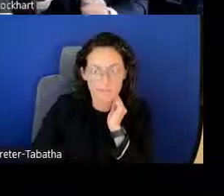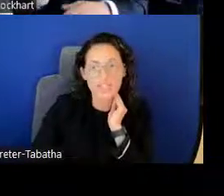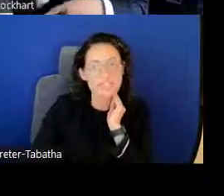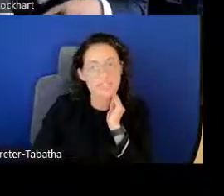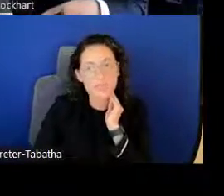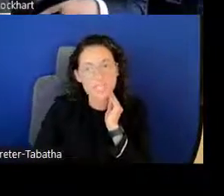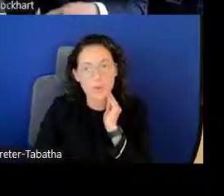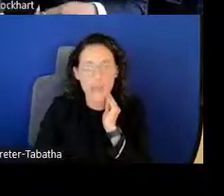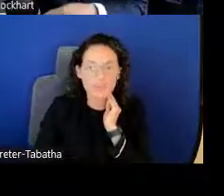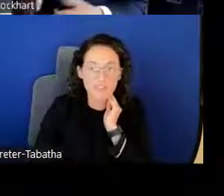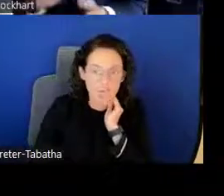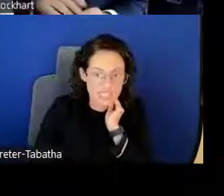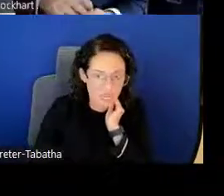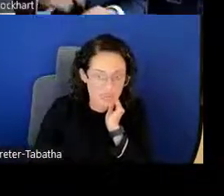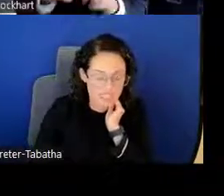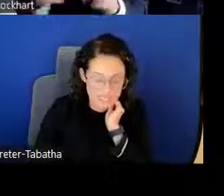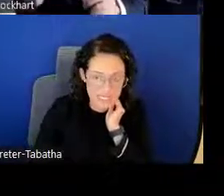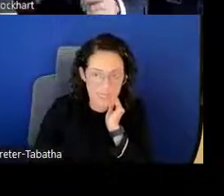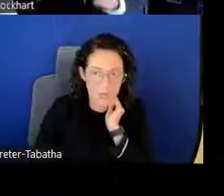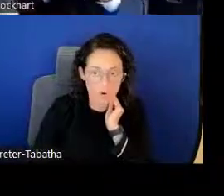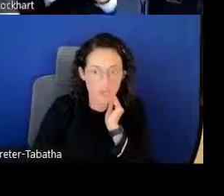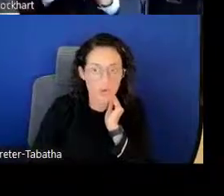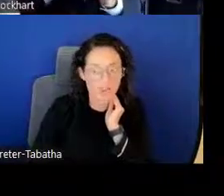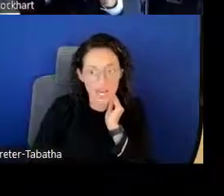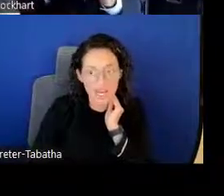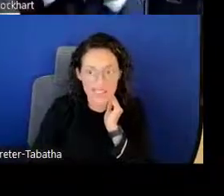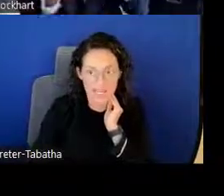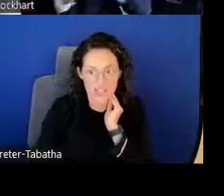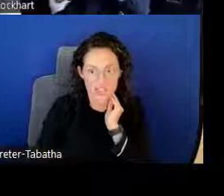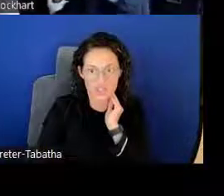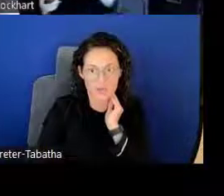And that doesn't mean you have low self-esteem or that you are not intelligent.